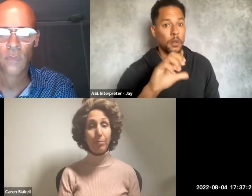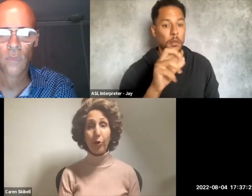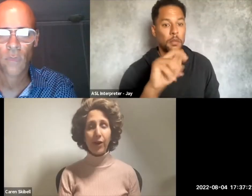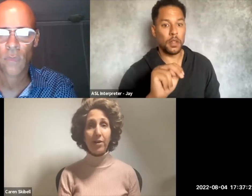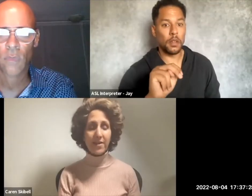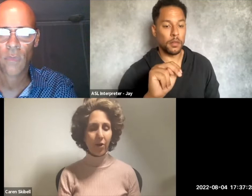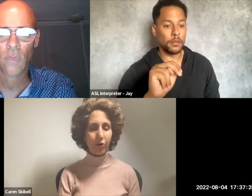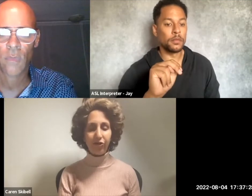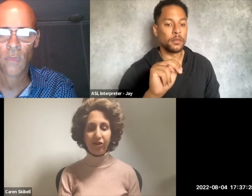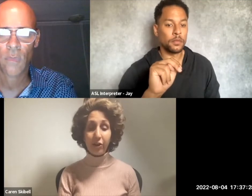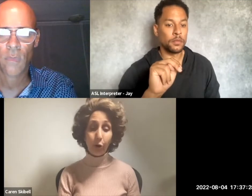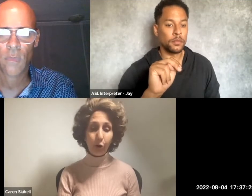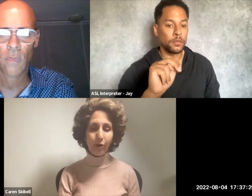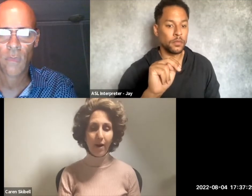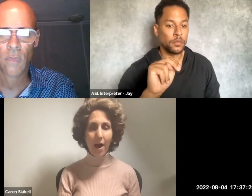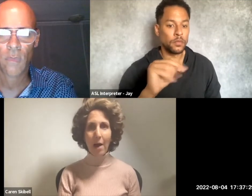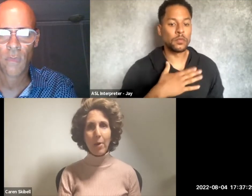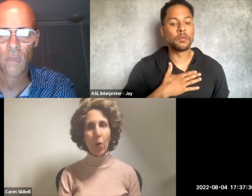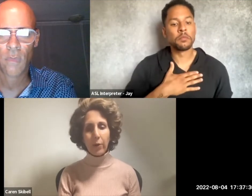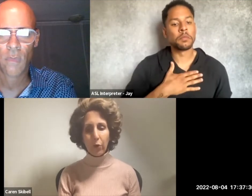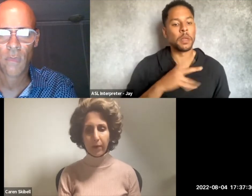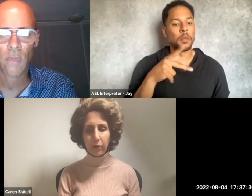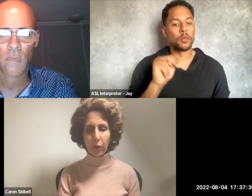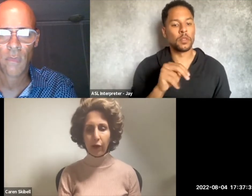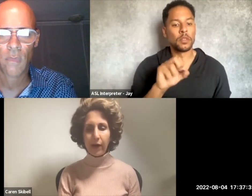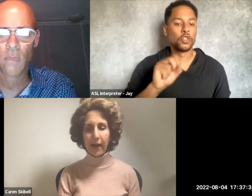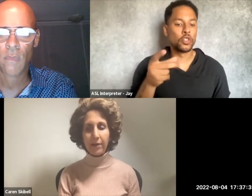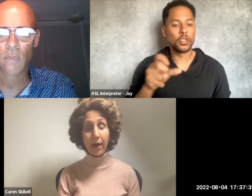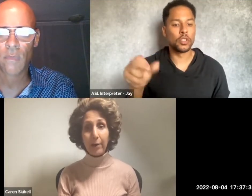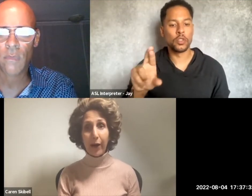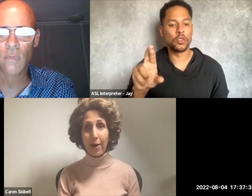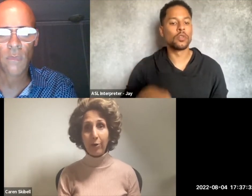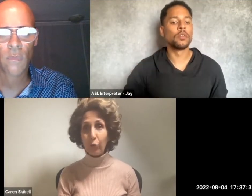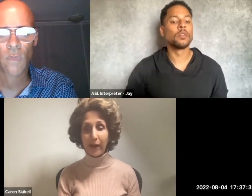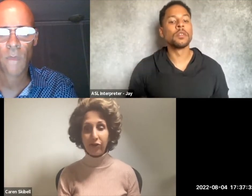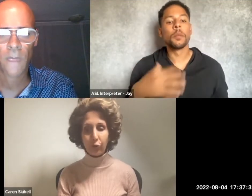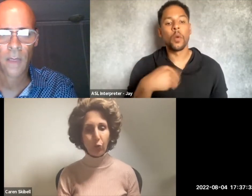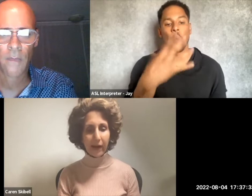My pronouns are she/her. I'm a white woman wearing a light brown reddish wig,